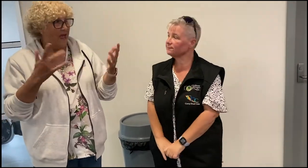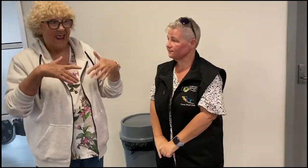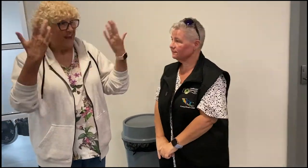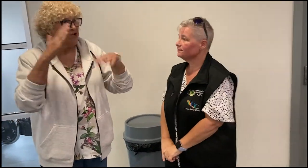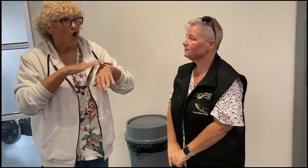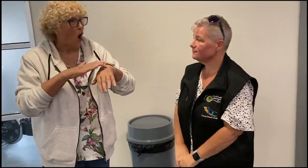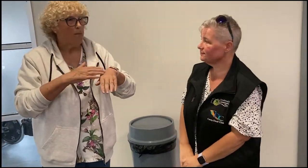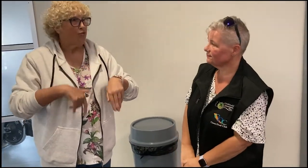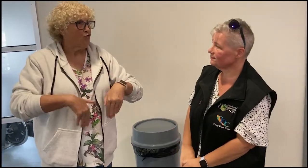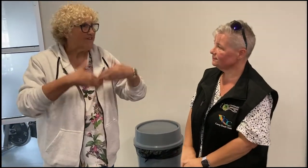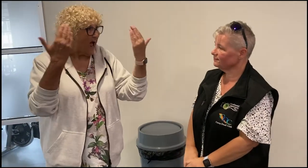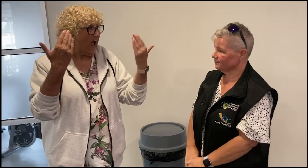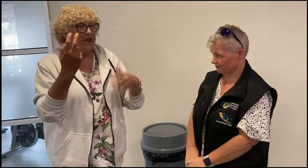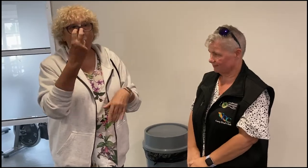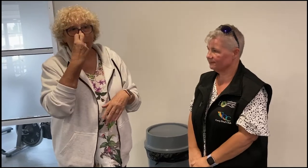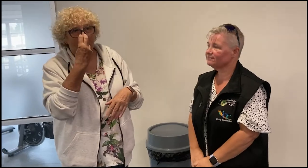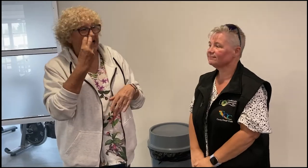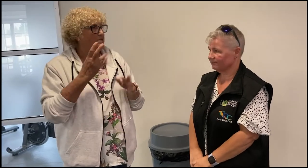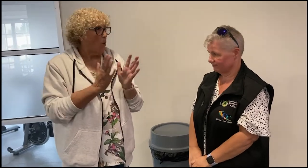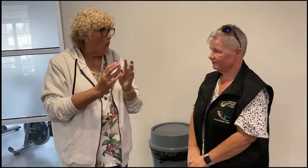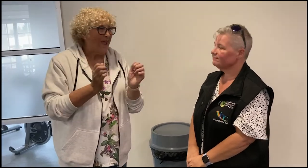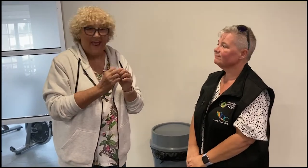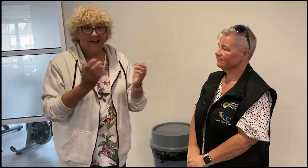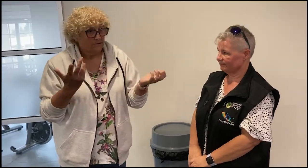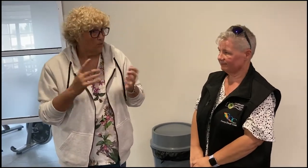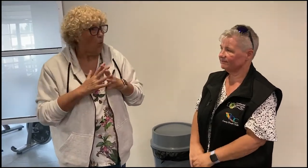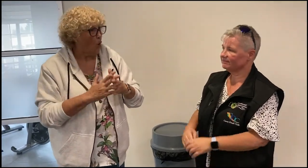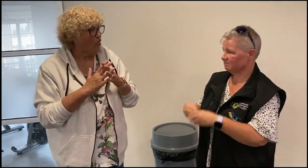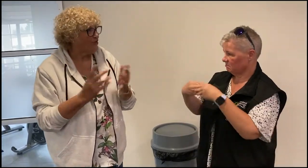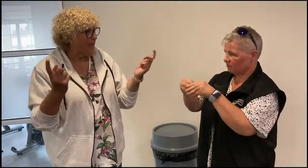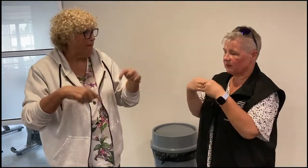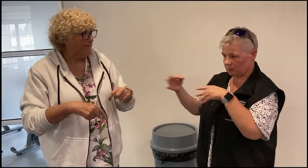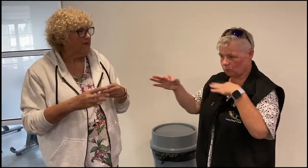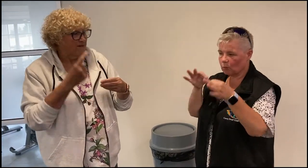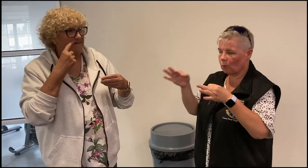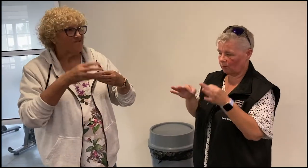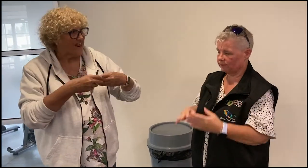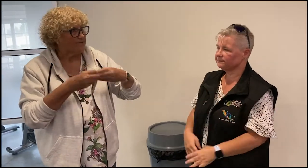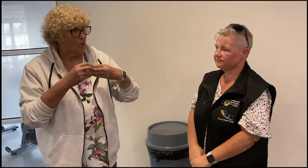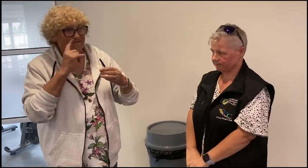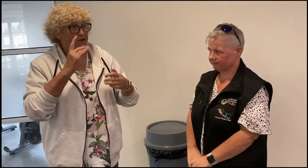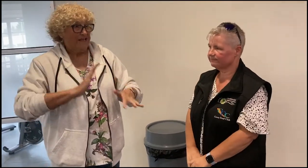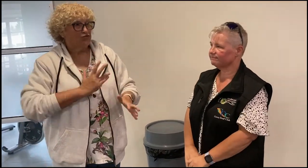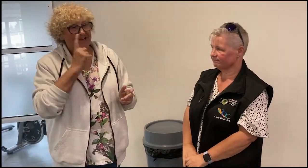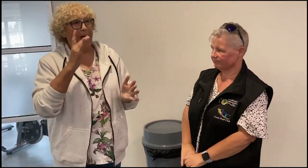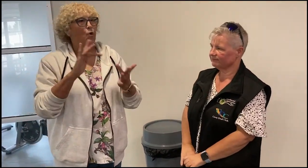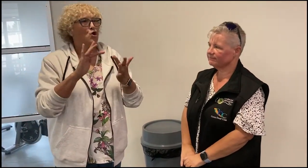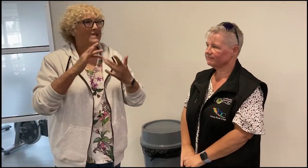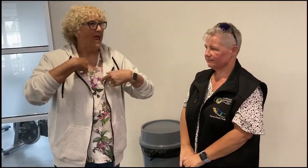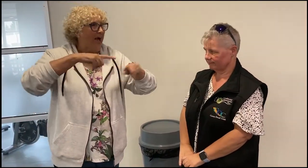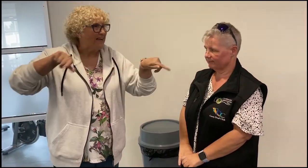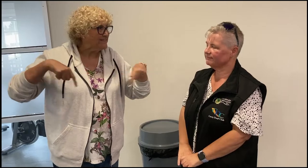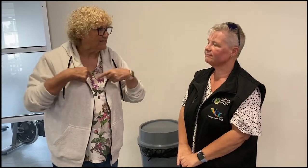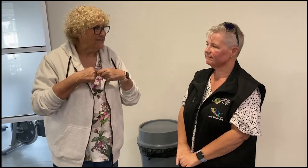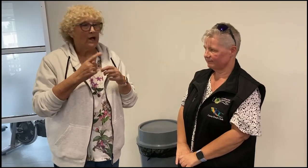Yes, any time, through the week, day or nights, weekday or weekend. The facilities are very flexible and will be able to meet our needs.